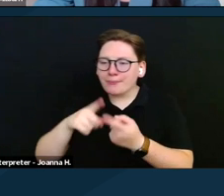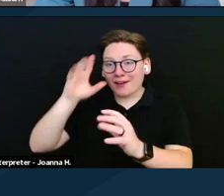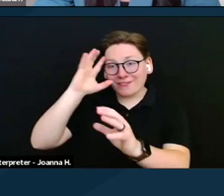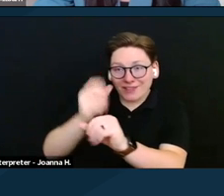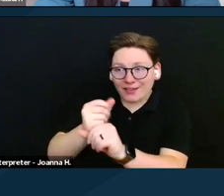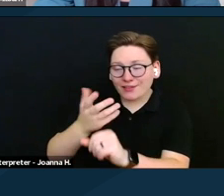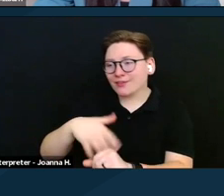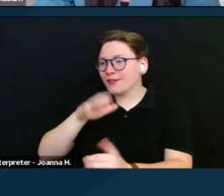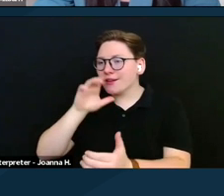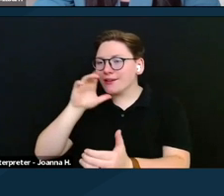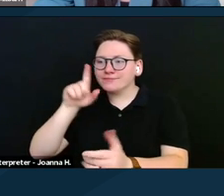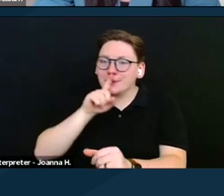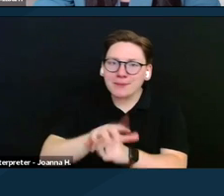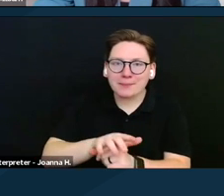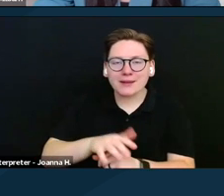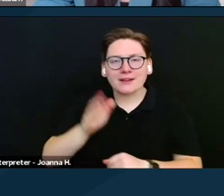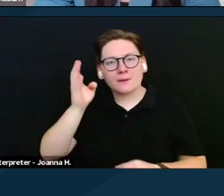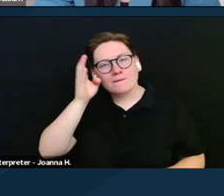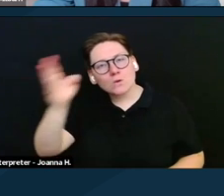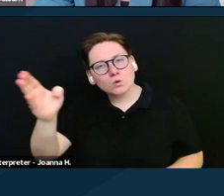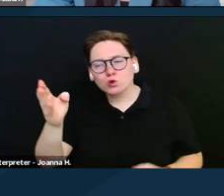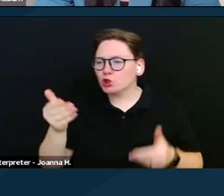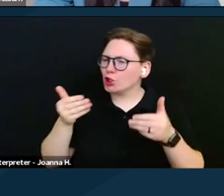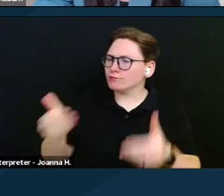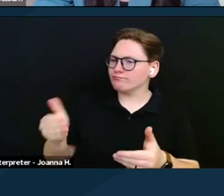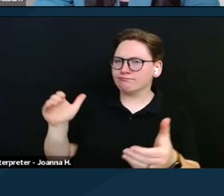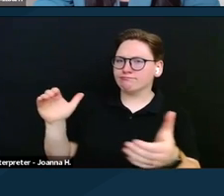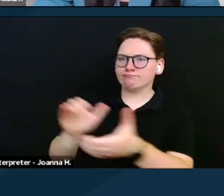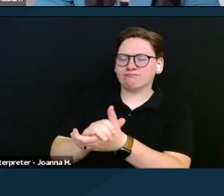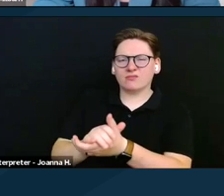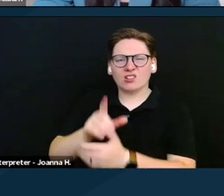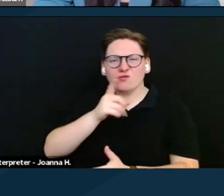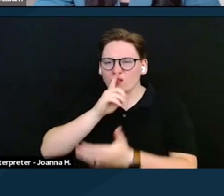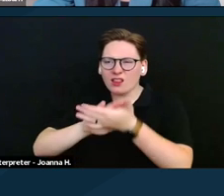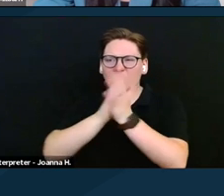or the future that people want to build for themselves is turned into a financial dilemma.